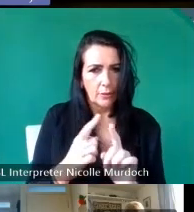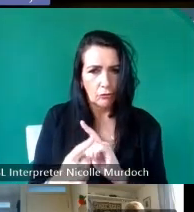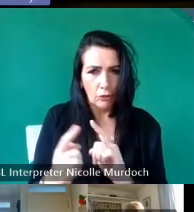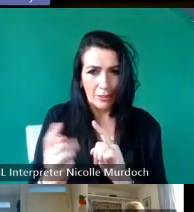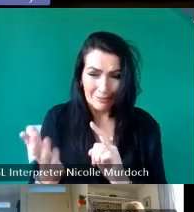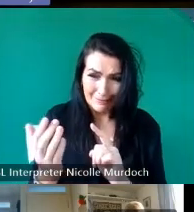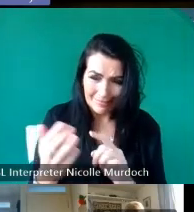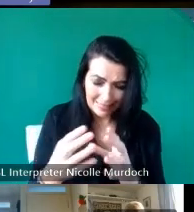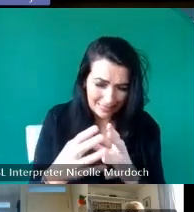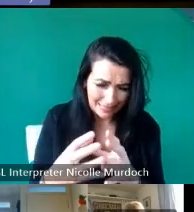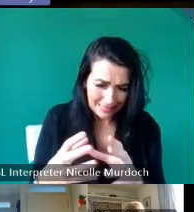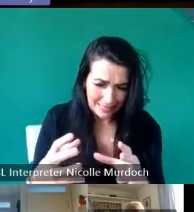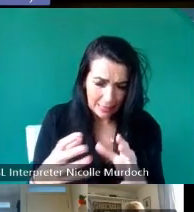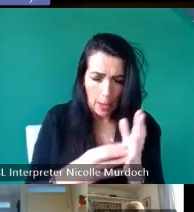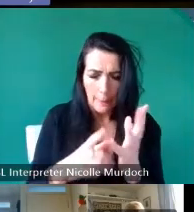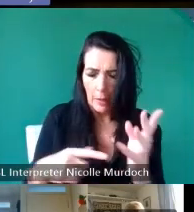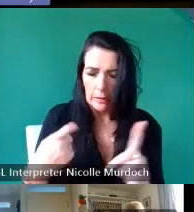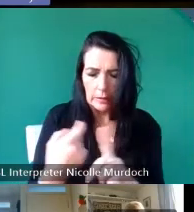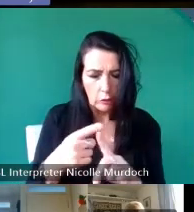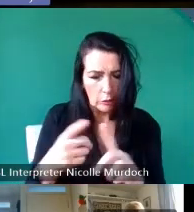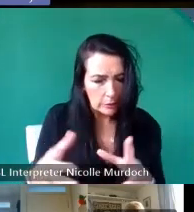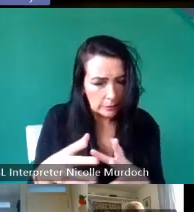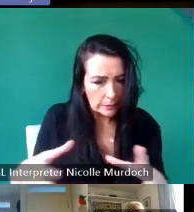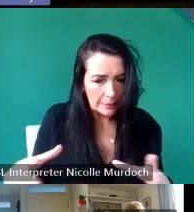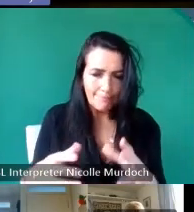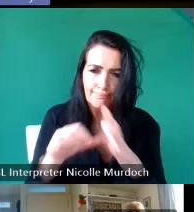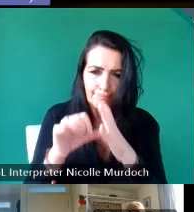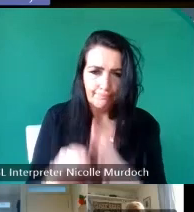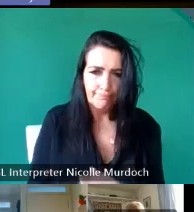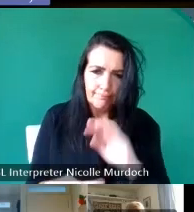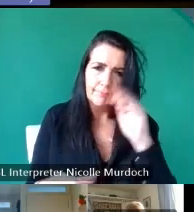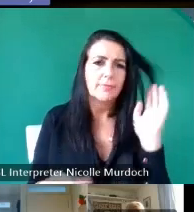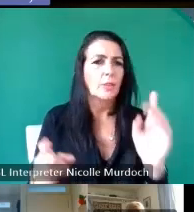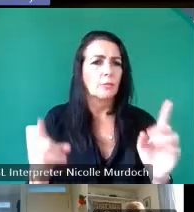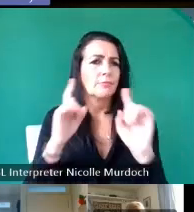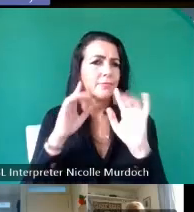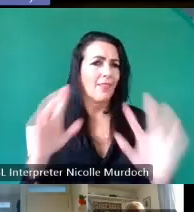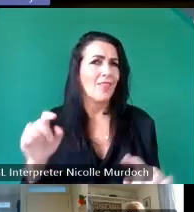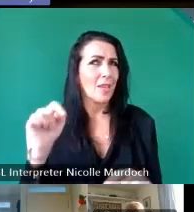the end of mar he was quite a legendary in his Legend in his own right because it was very much